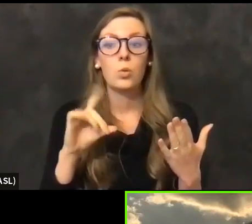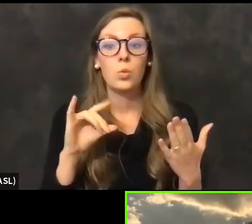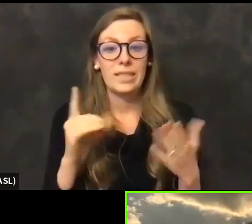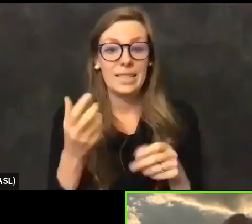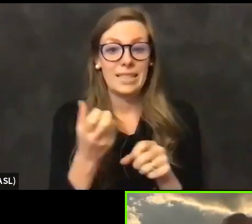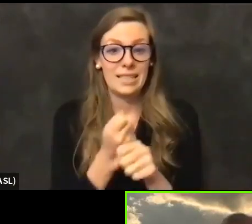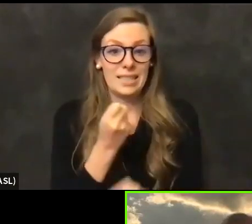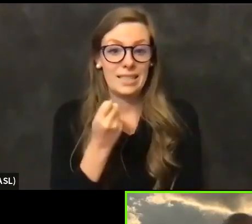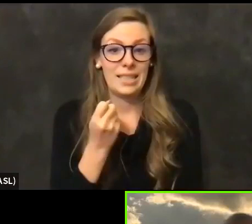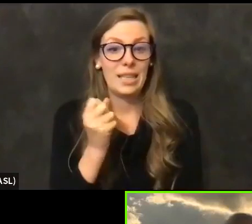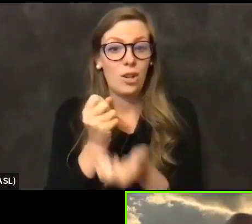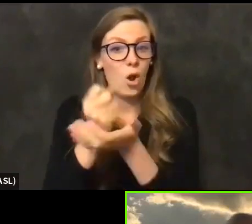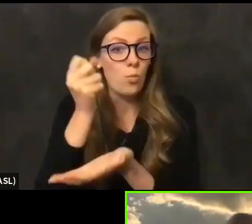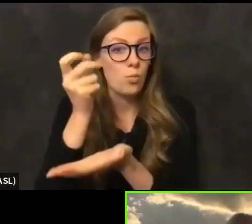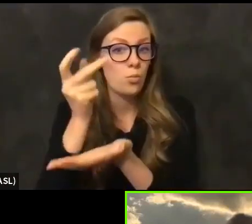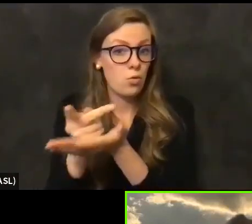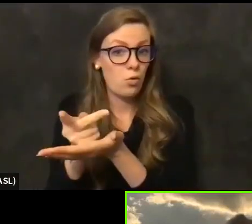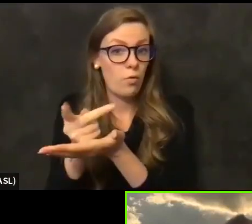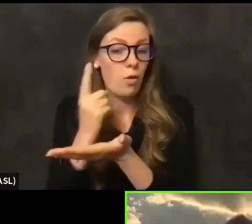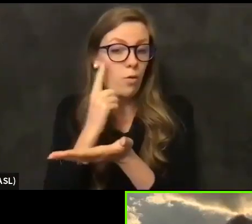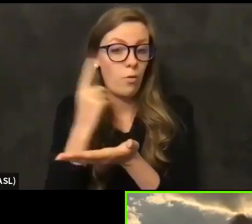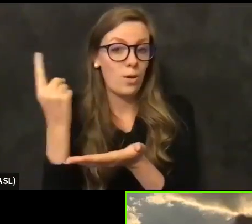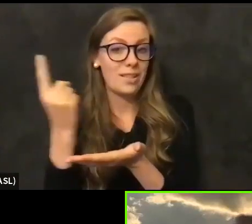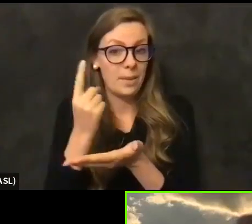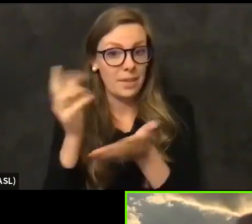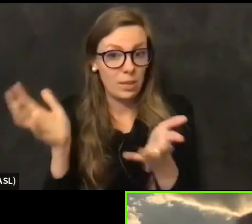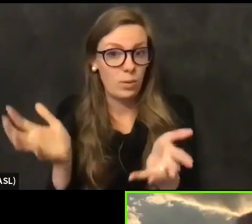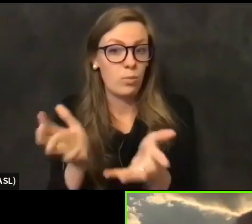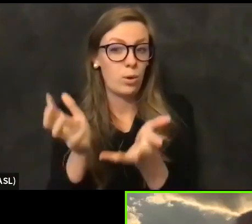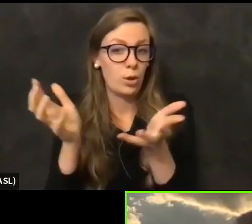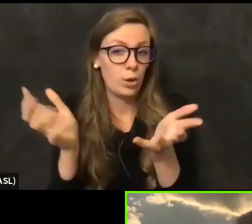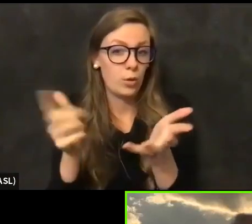approval for something we pushed for as counties with the governor,